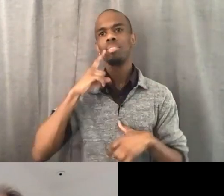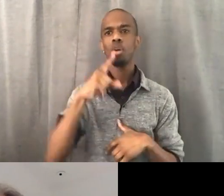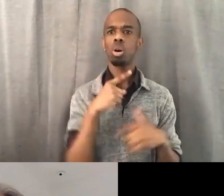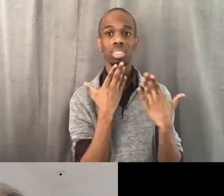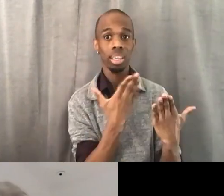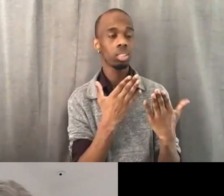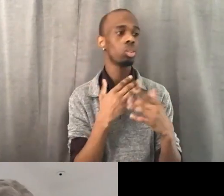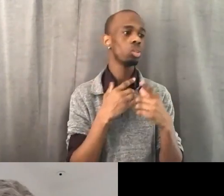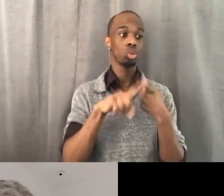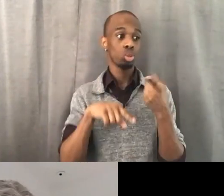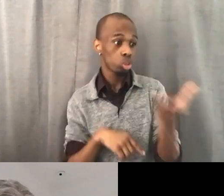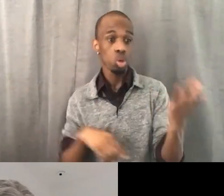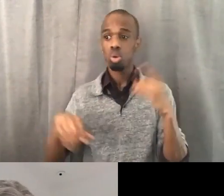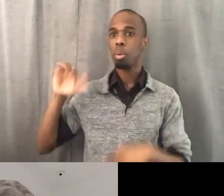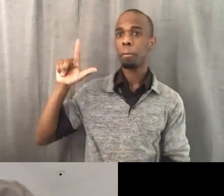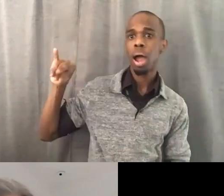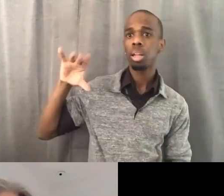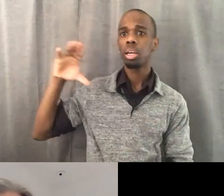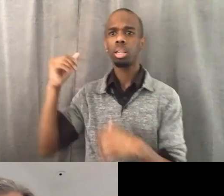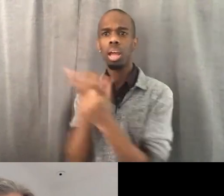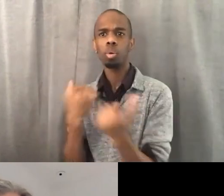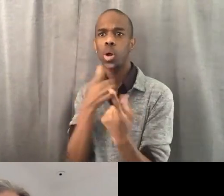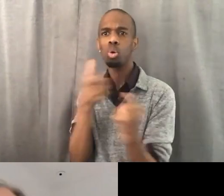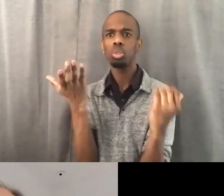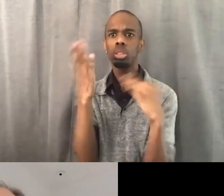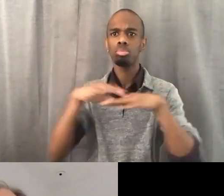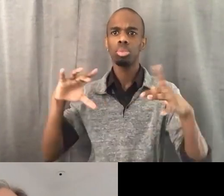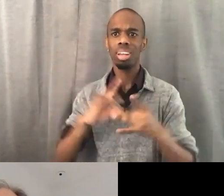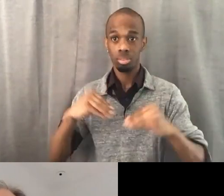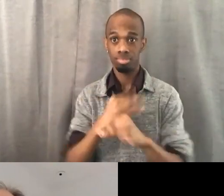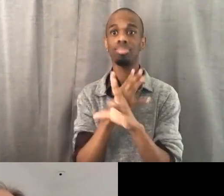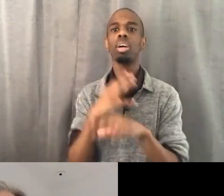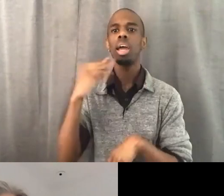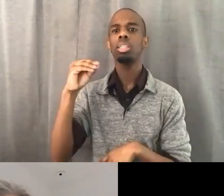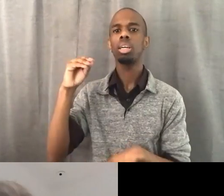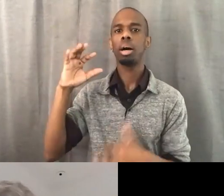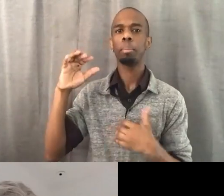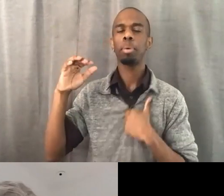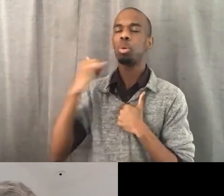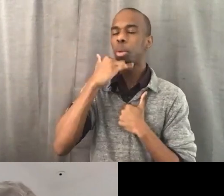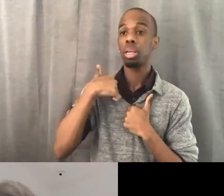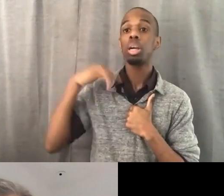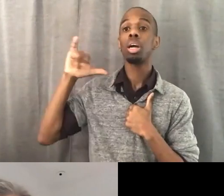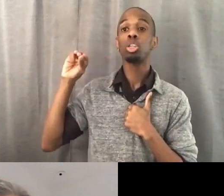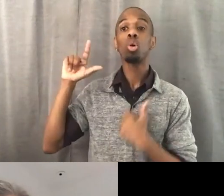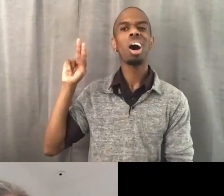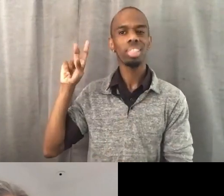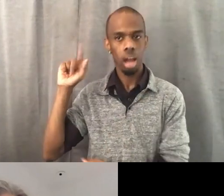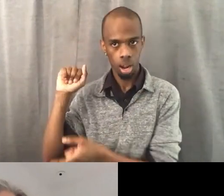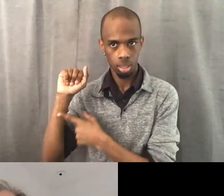and everyone who participated, I'm Yolanda, sorry, I'm misspeaking. So, victory for me this week,